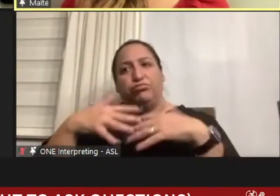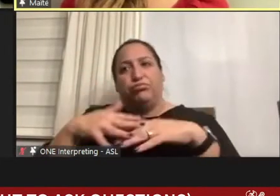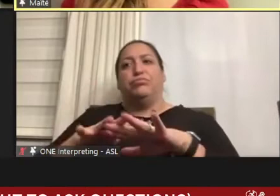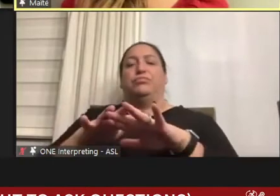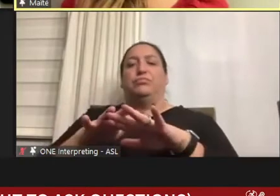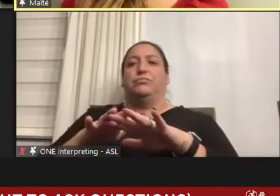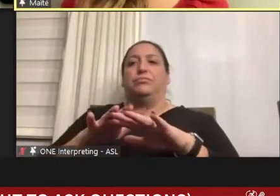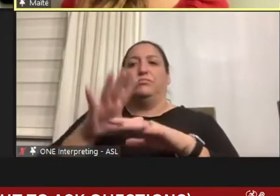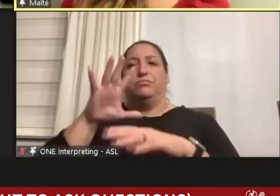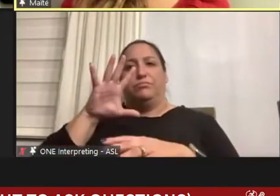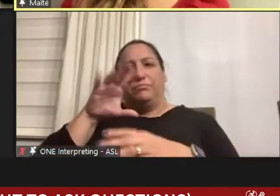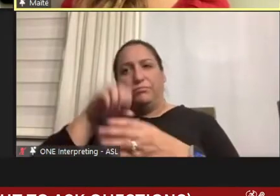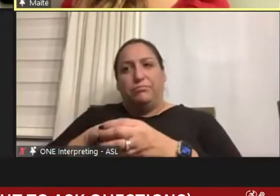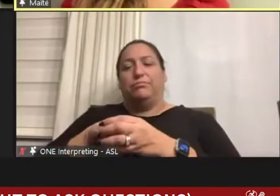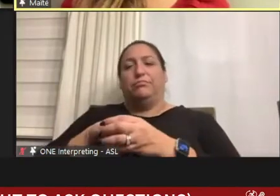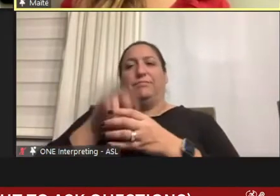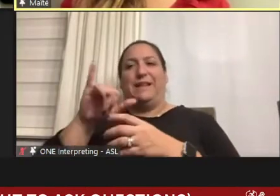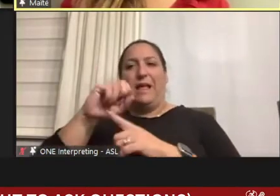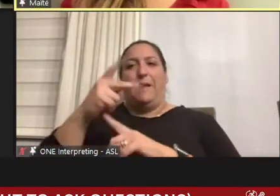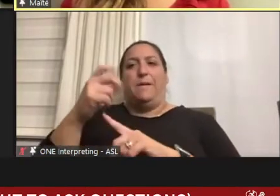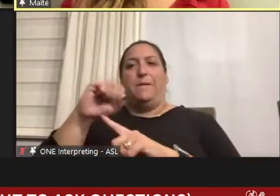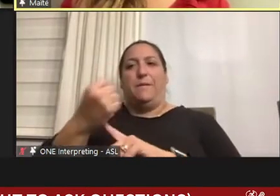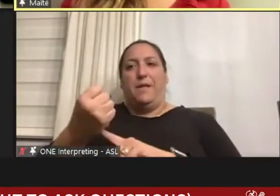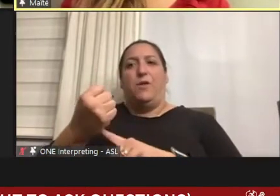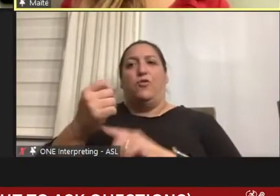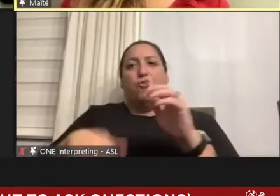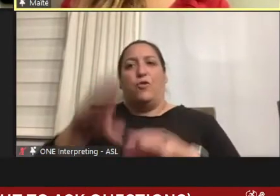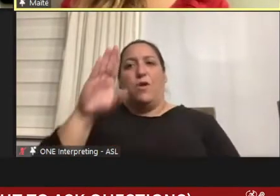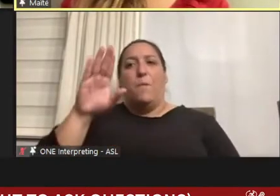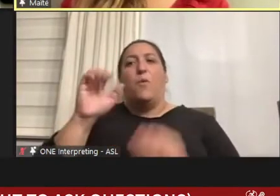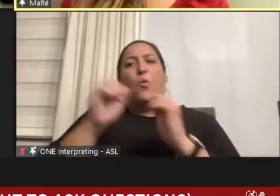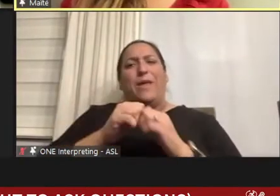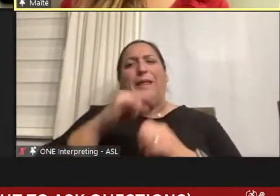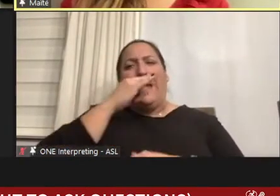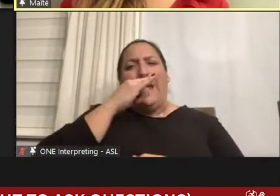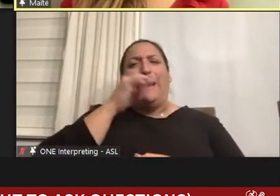it was mostly around pediatric patients but there were few adult patients also, but